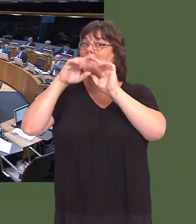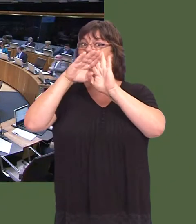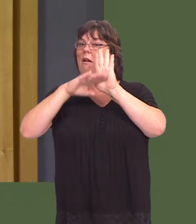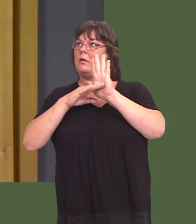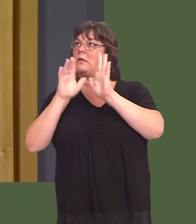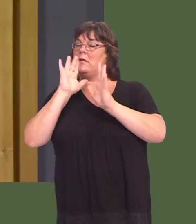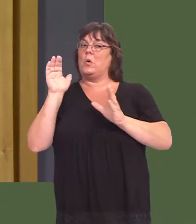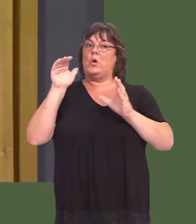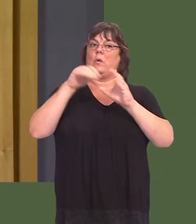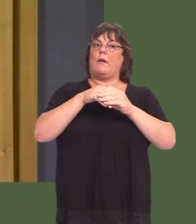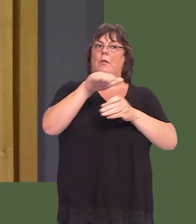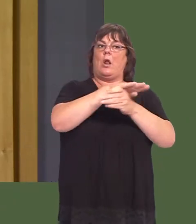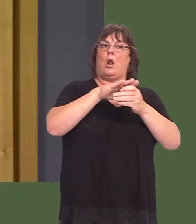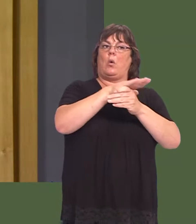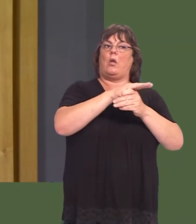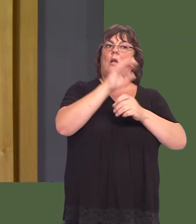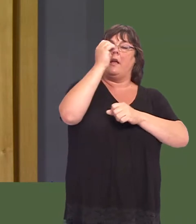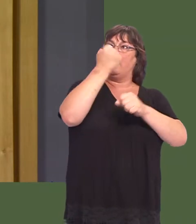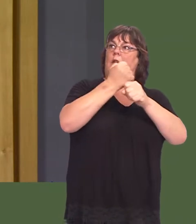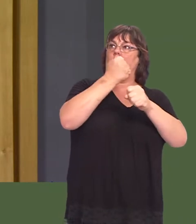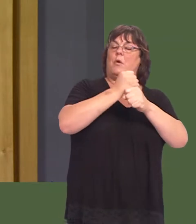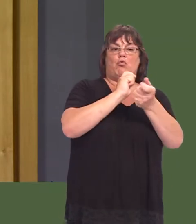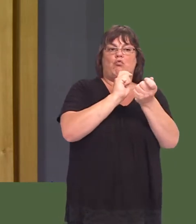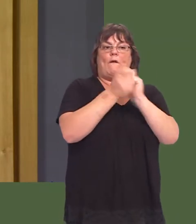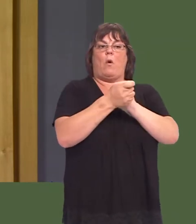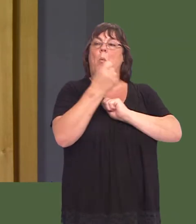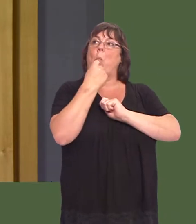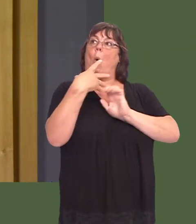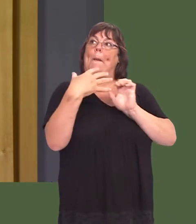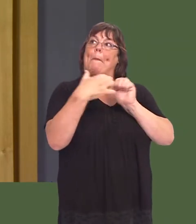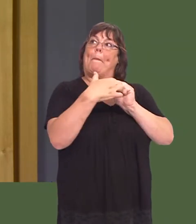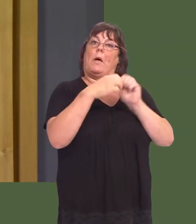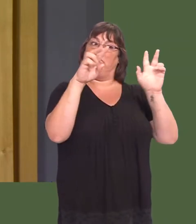within the local government reform White Paper, and it is abundantly clear that this particular